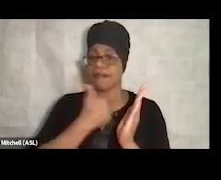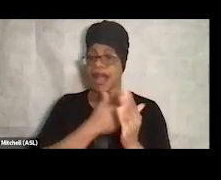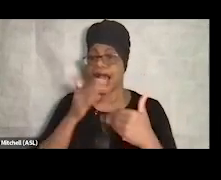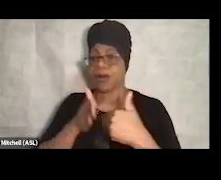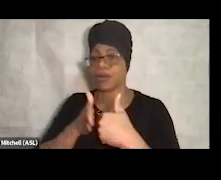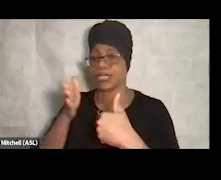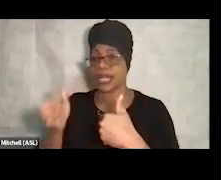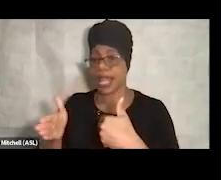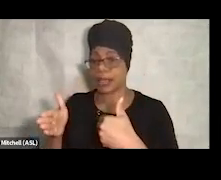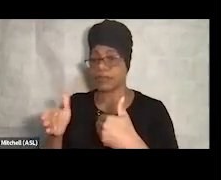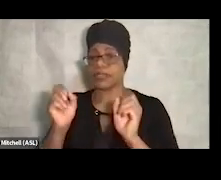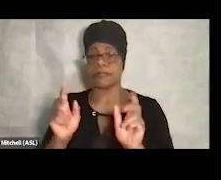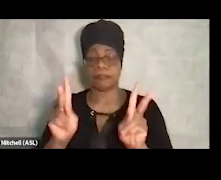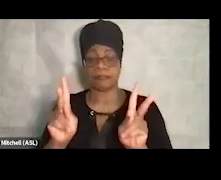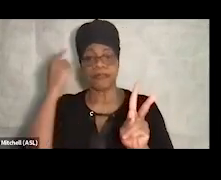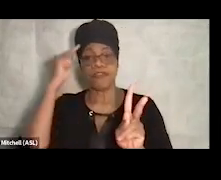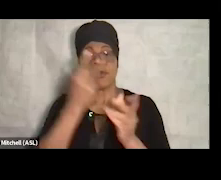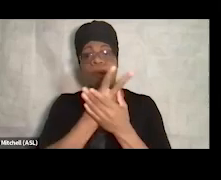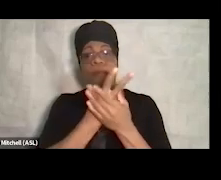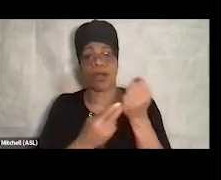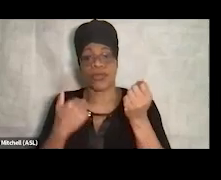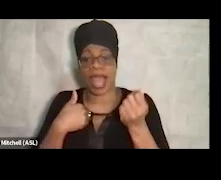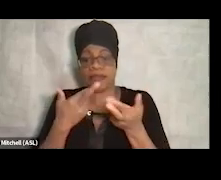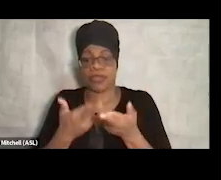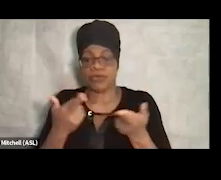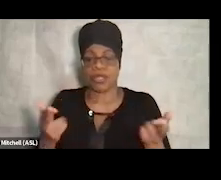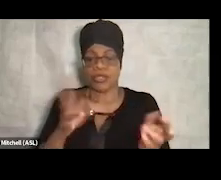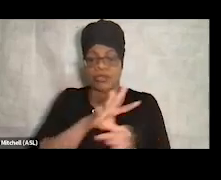both to bring a resource into the community for those folks,